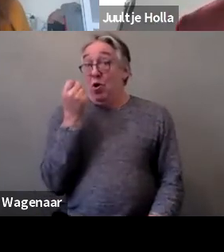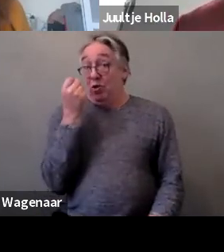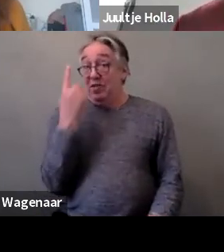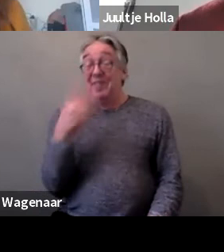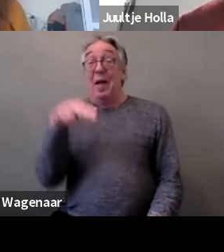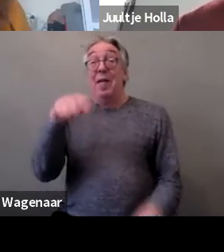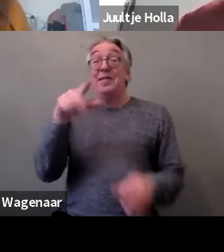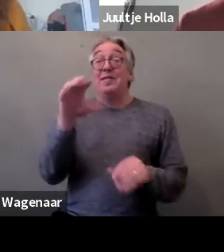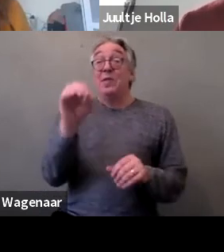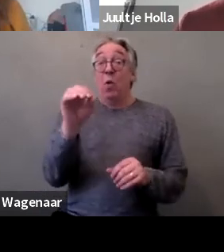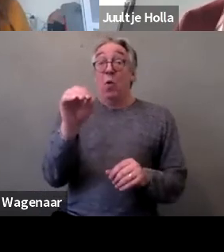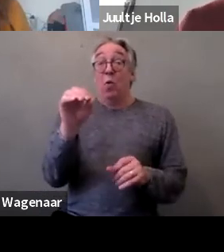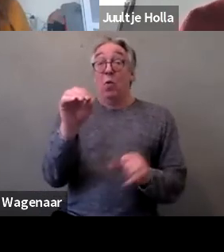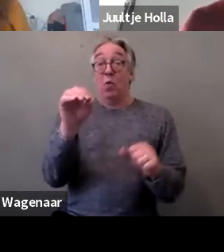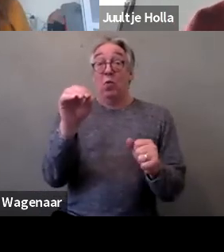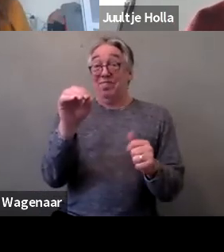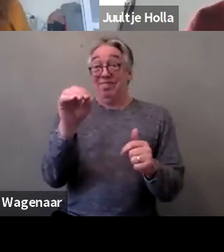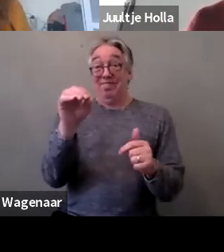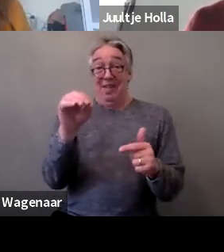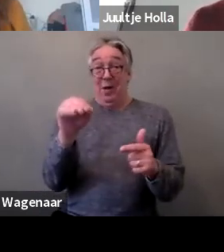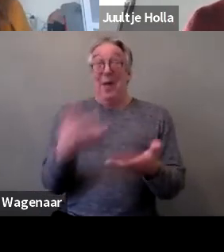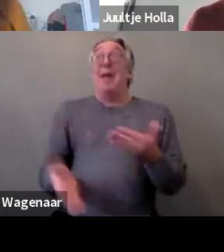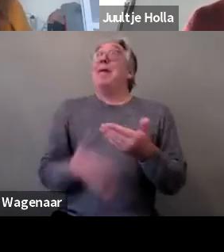in a climate where there is such strong resistance